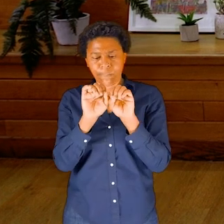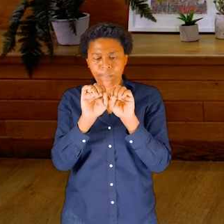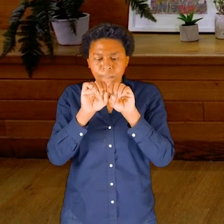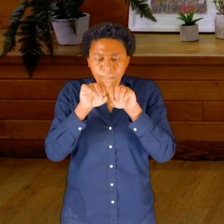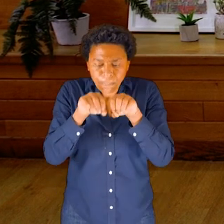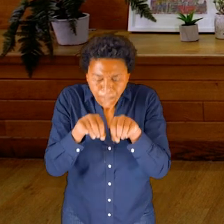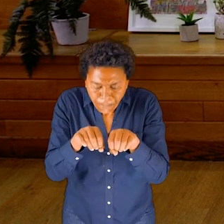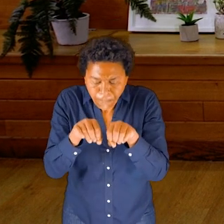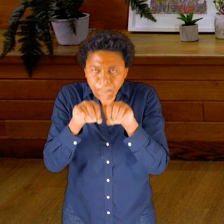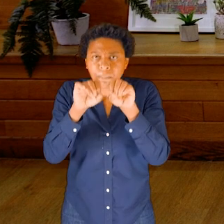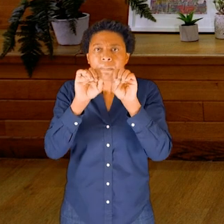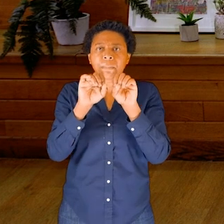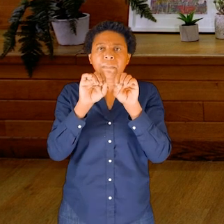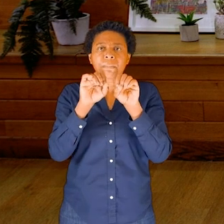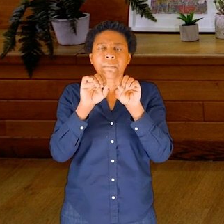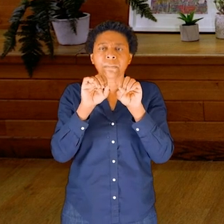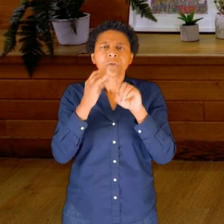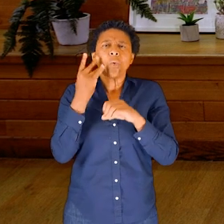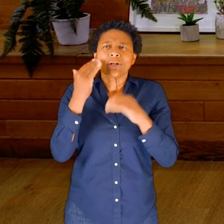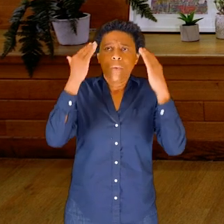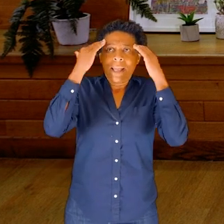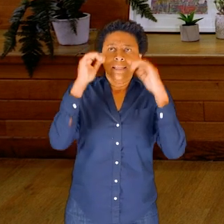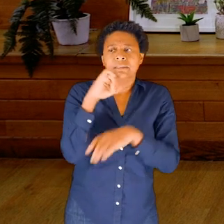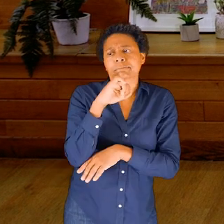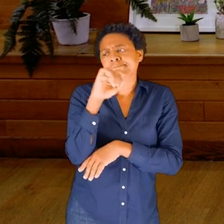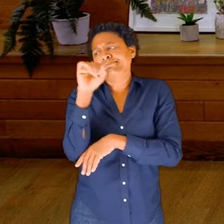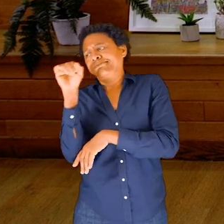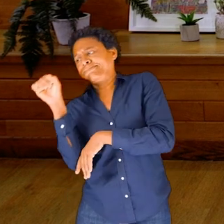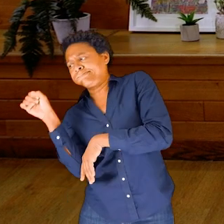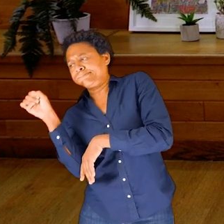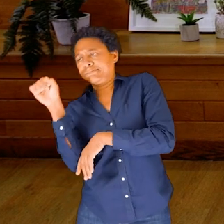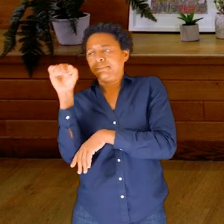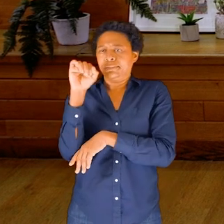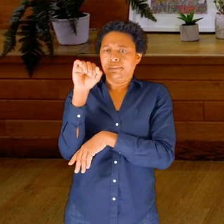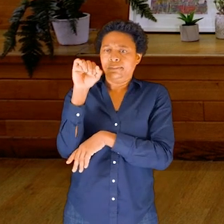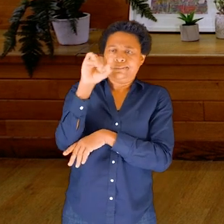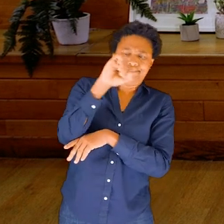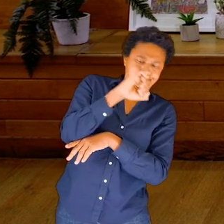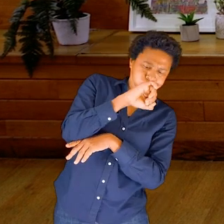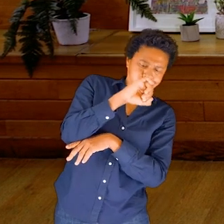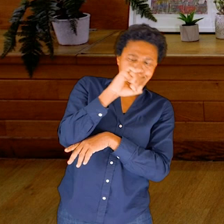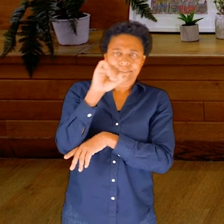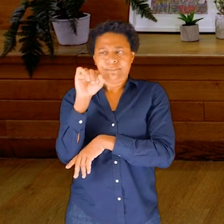bit fuller, as you take the head to the side, perhaps the sides of the